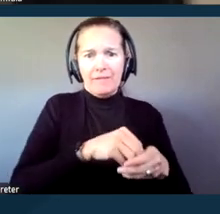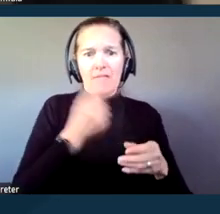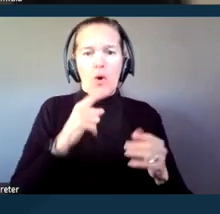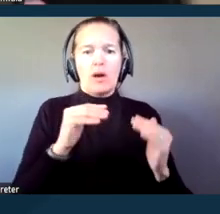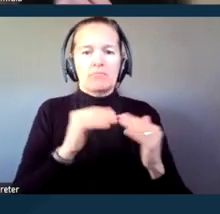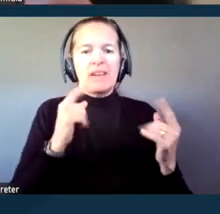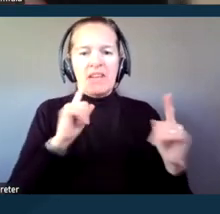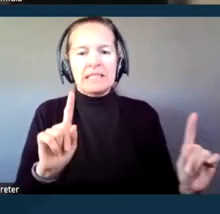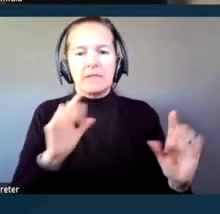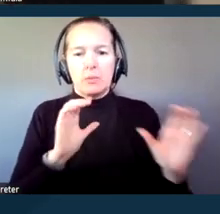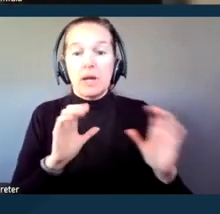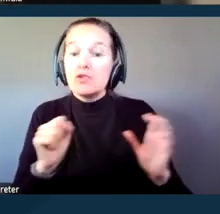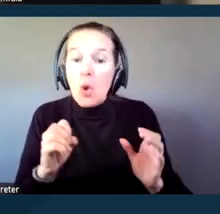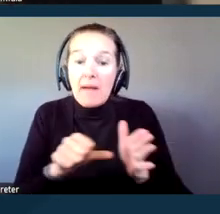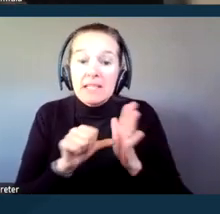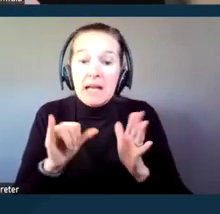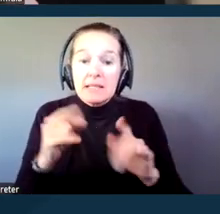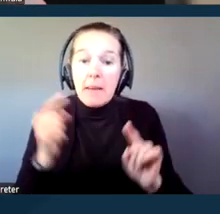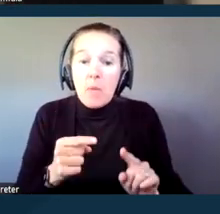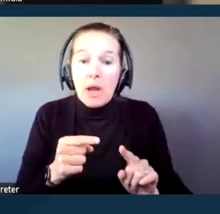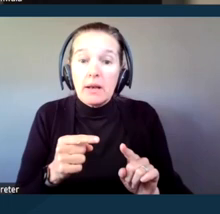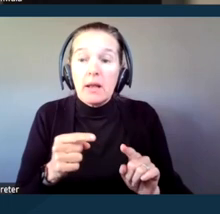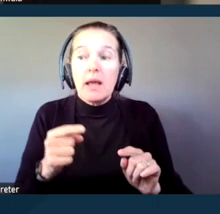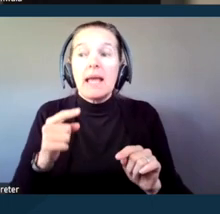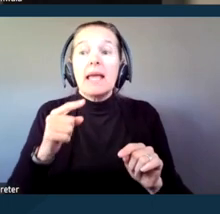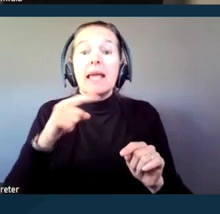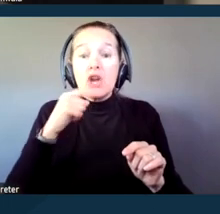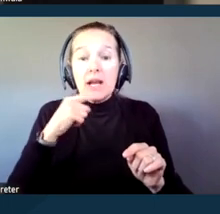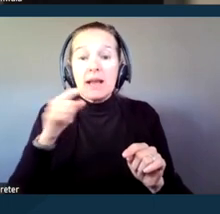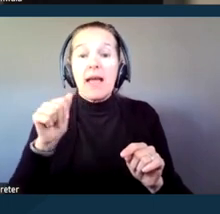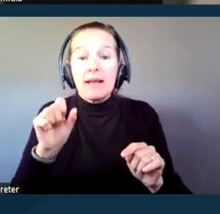that the ASL interpreter is, a hearing ASL interpreter is not enough.